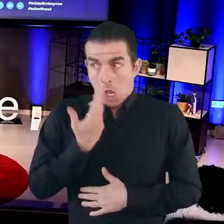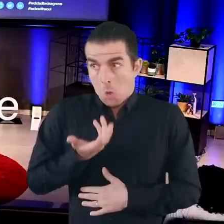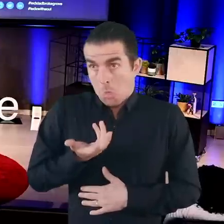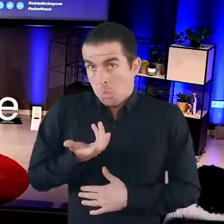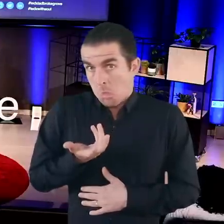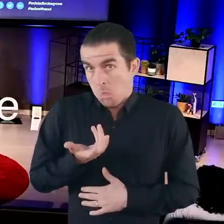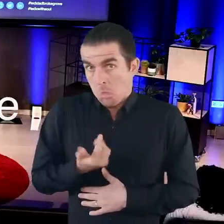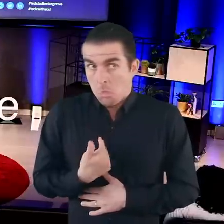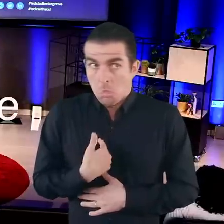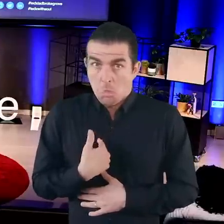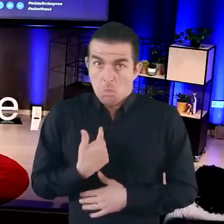I humbly reply: